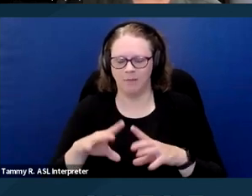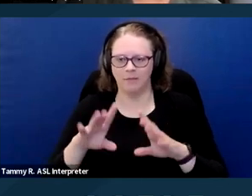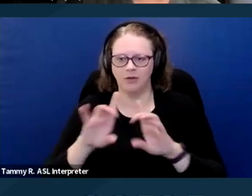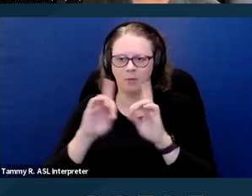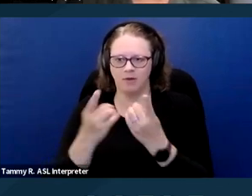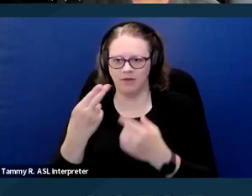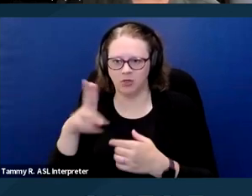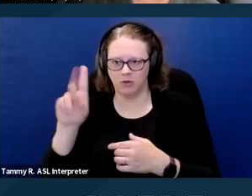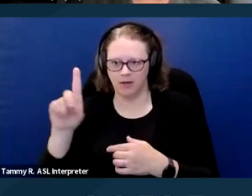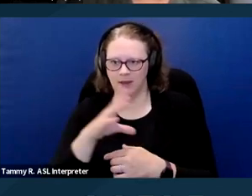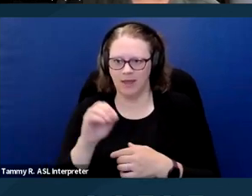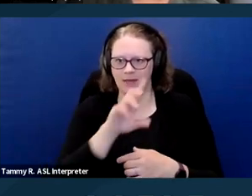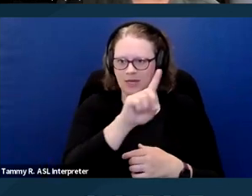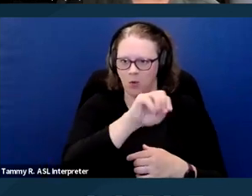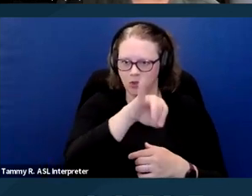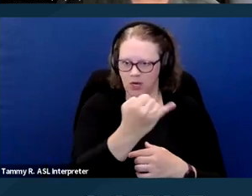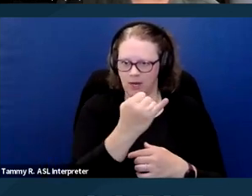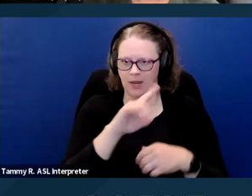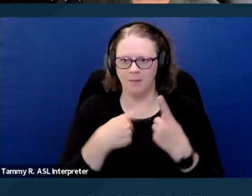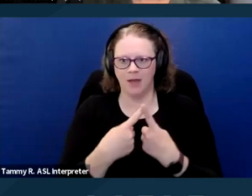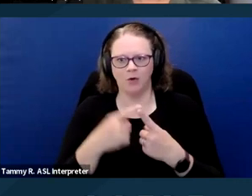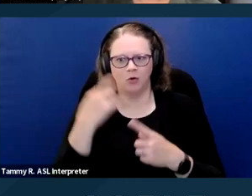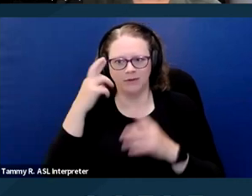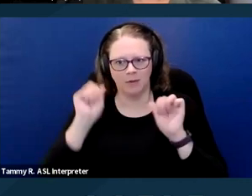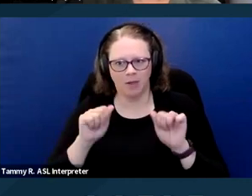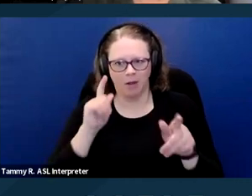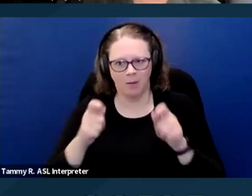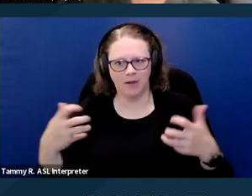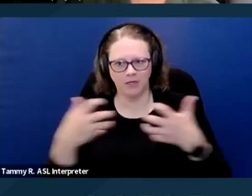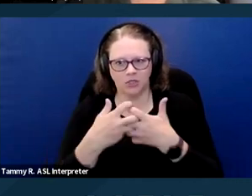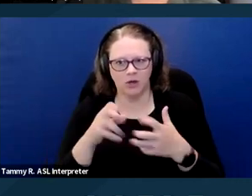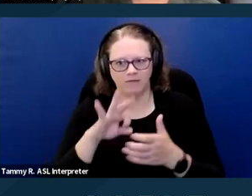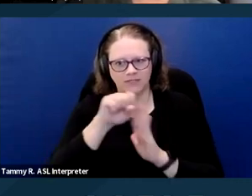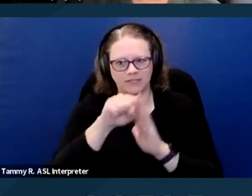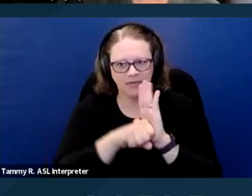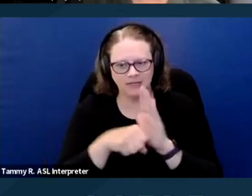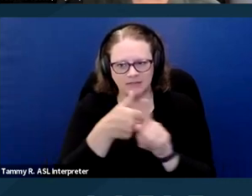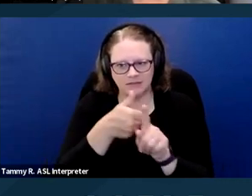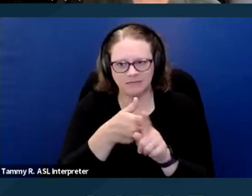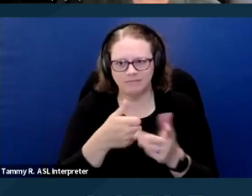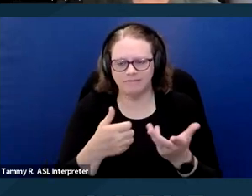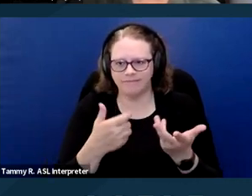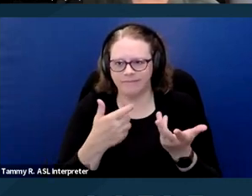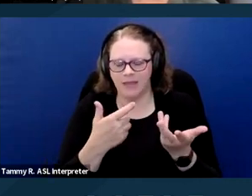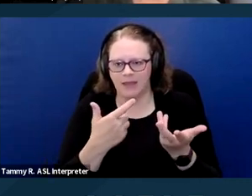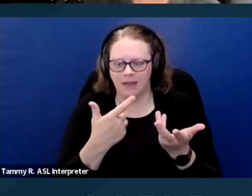and the Department of Justice on reasonable accommodations states that people do not need to use